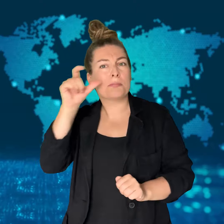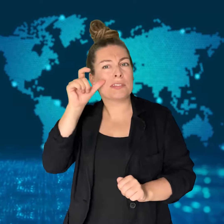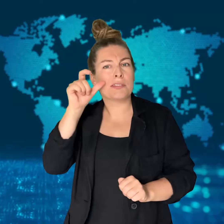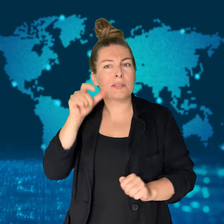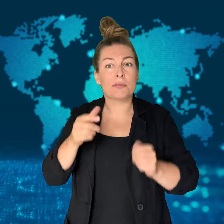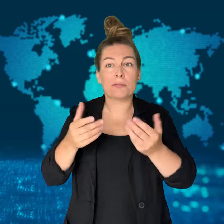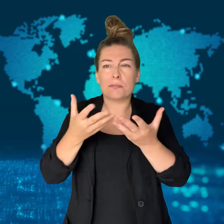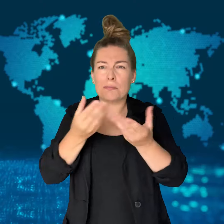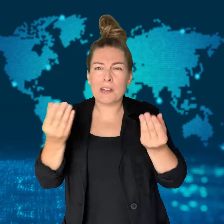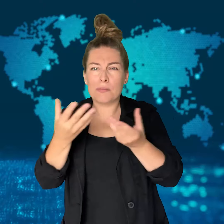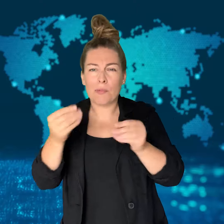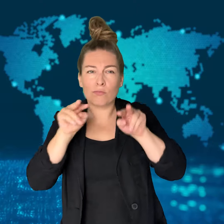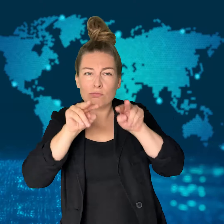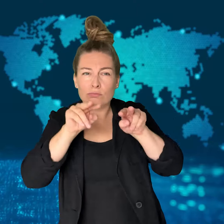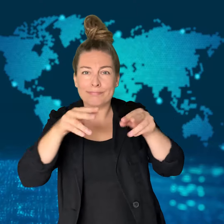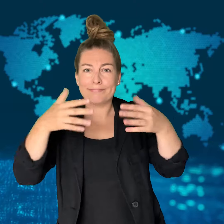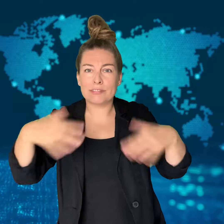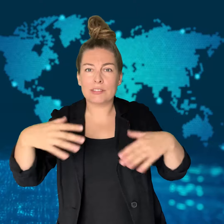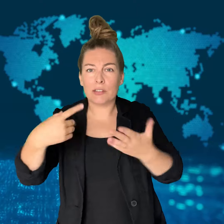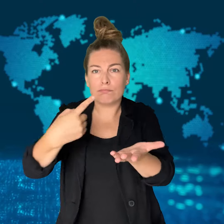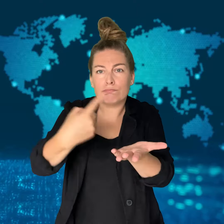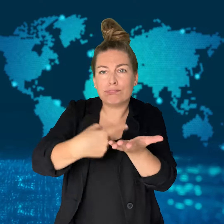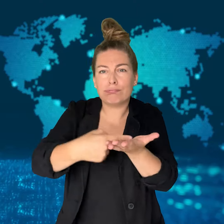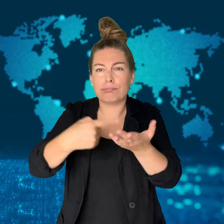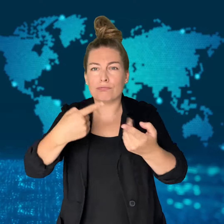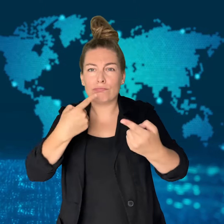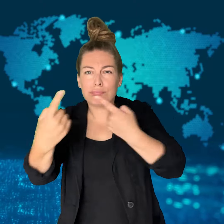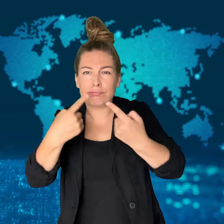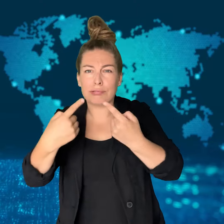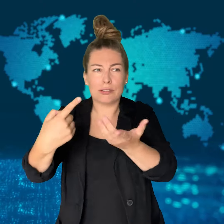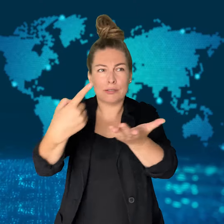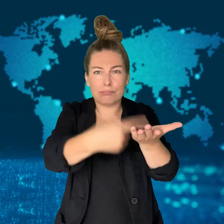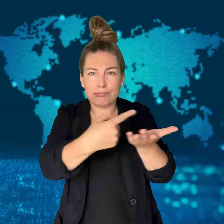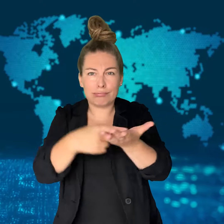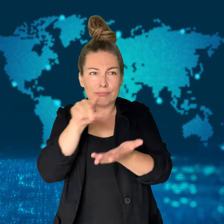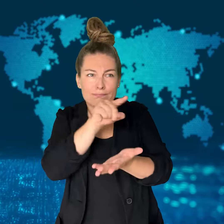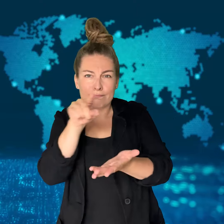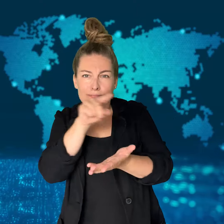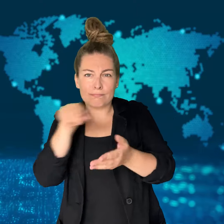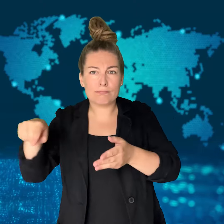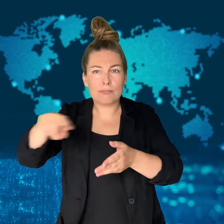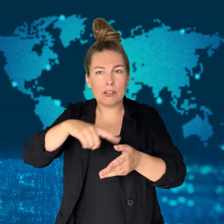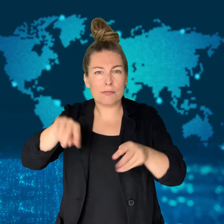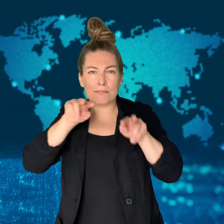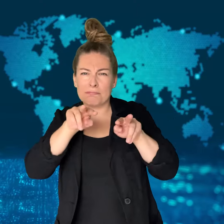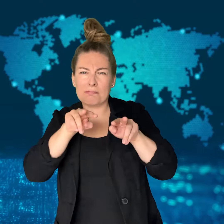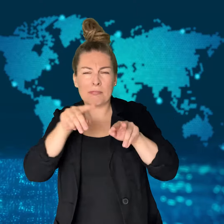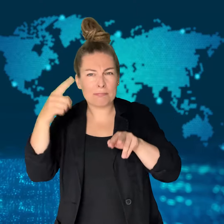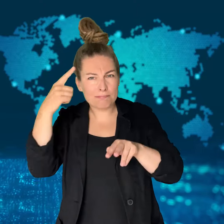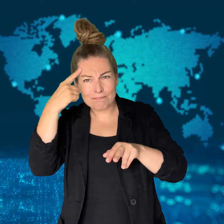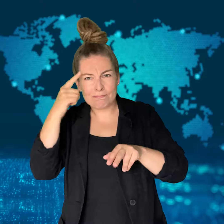Following the debate, many began to question his fitness for office,